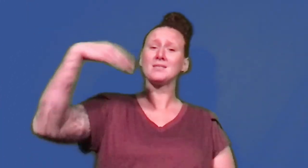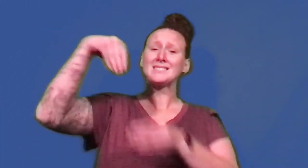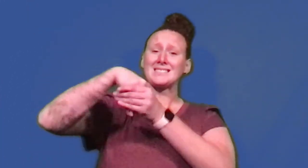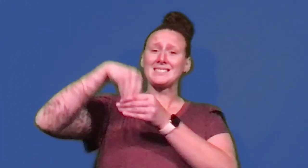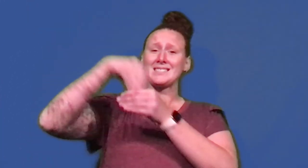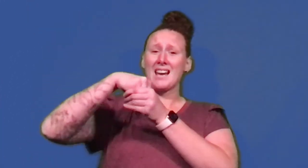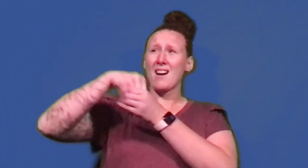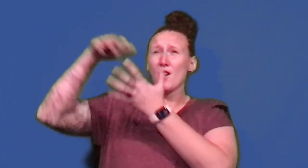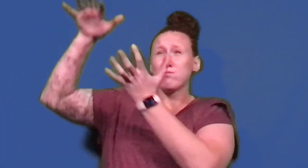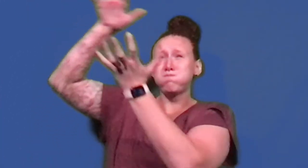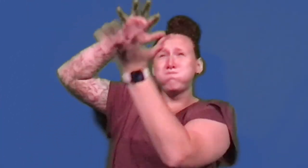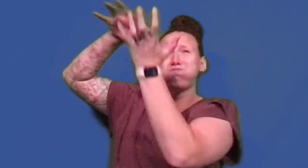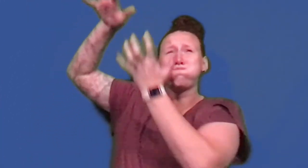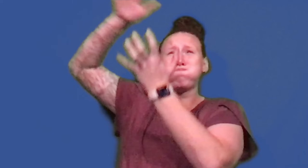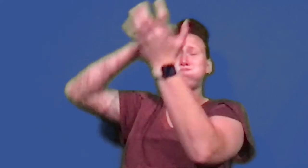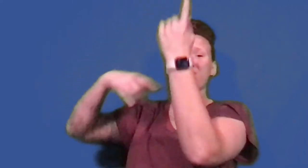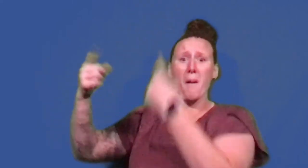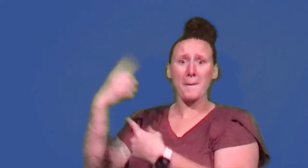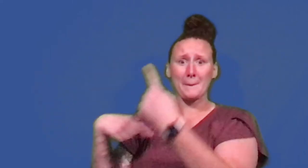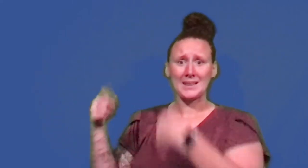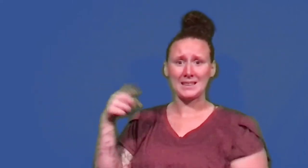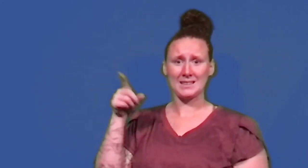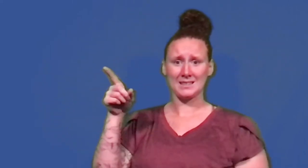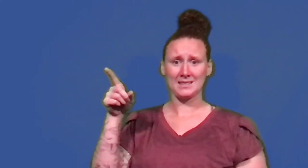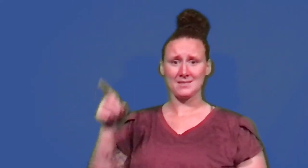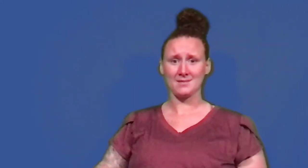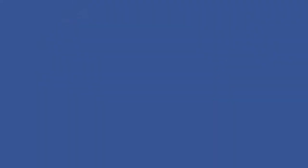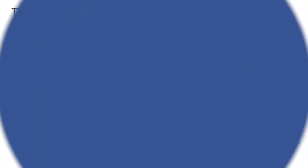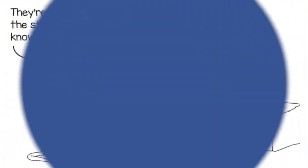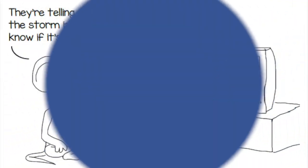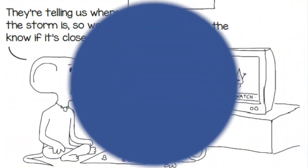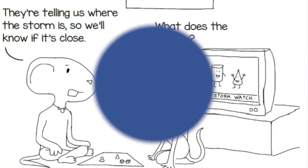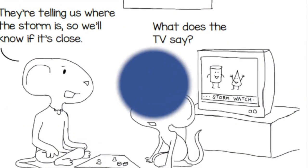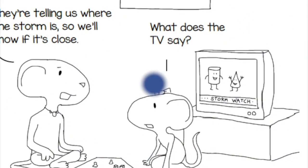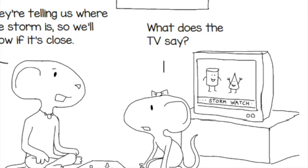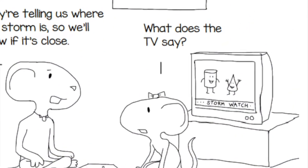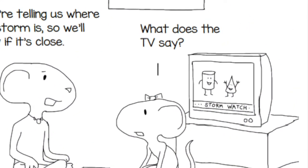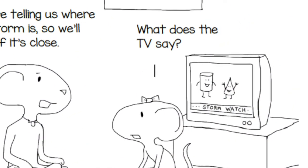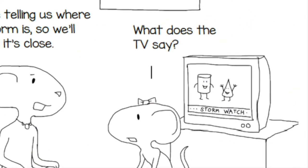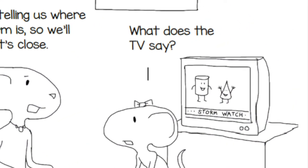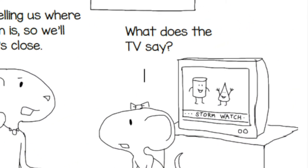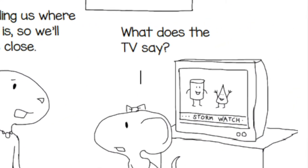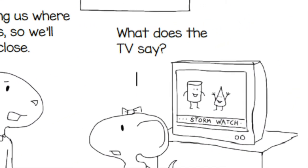Come inside Trinka. There's a big storm coming.